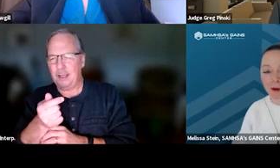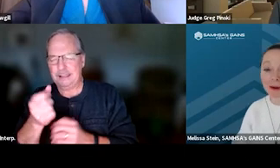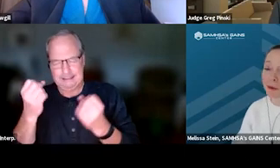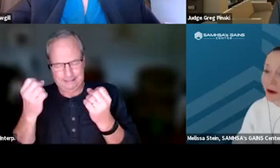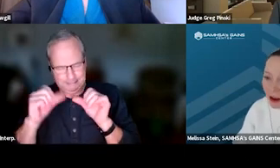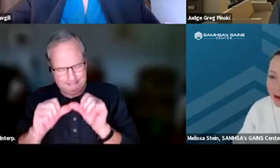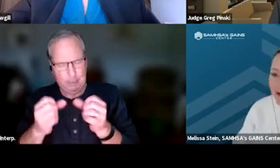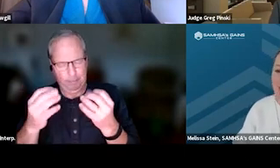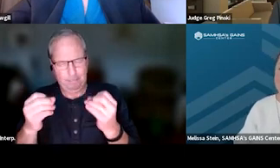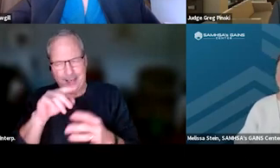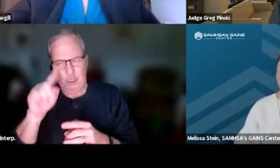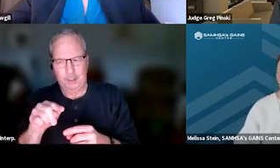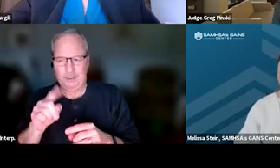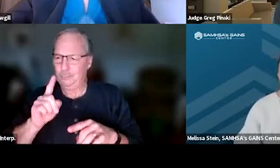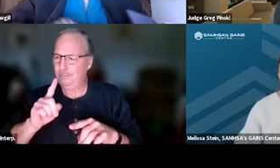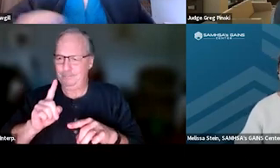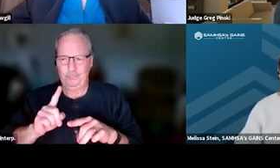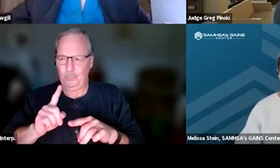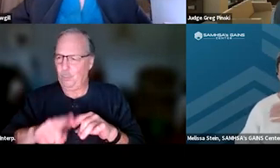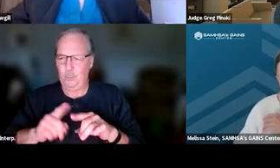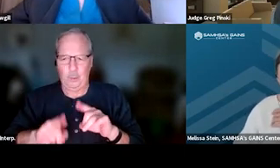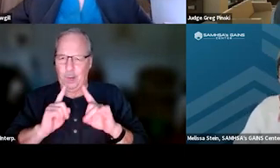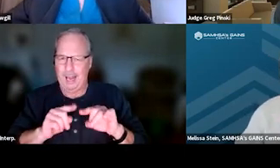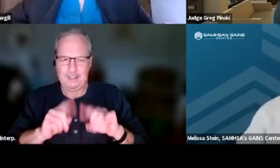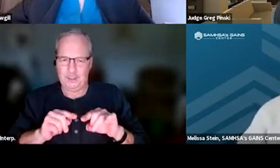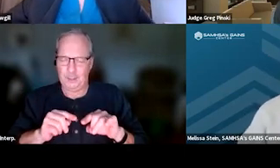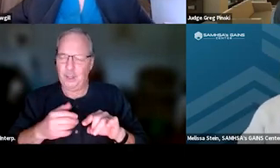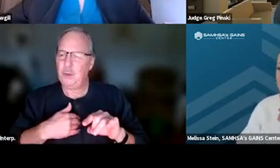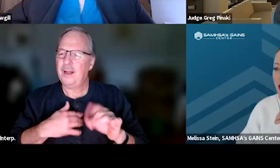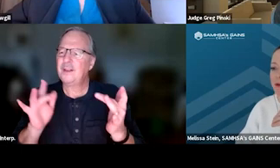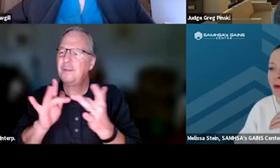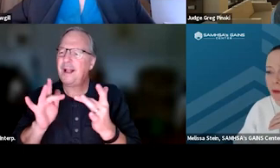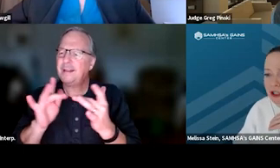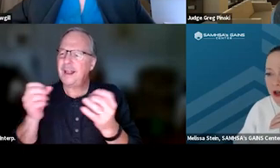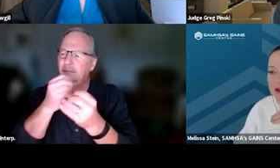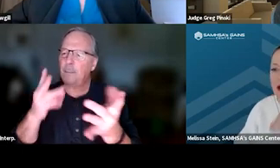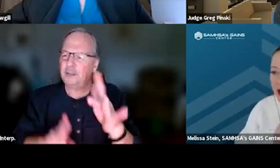that we were not able to get to. So we'll have some contact information coming up if you wanna reach out to the GAINS Center,